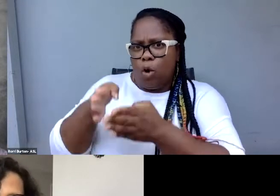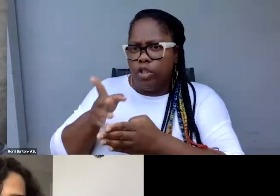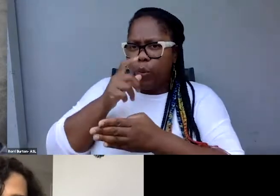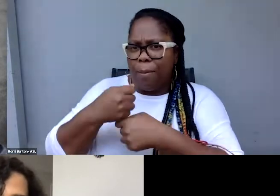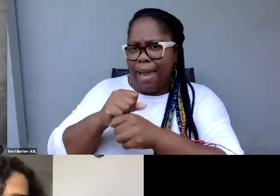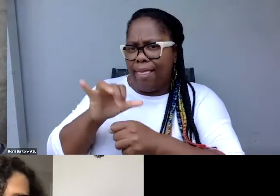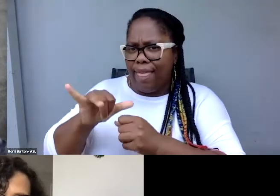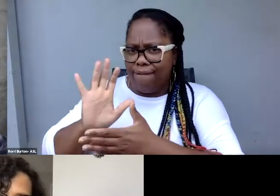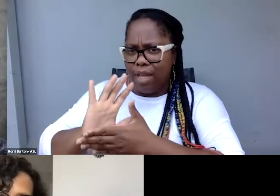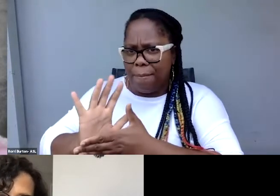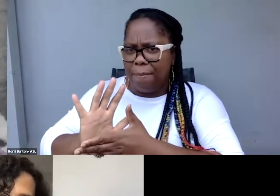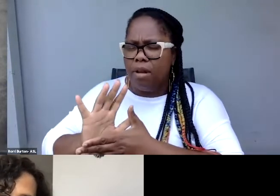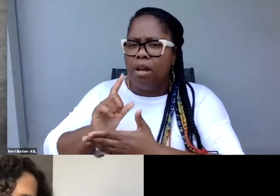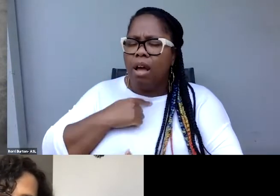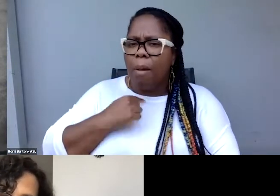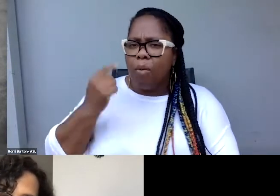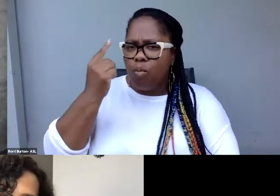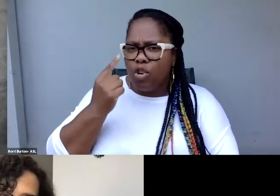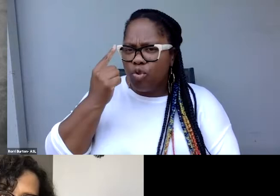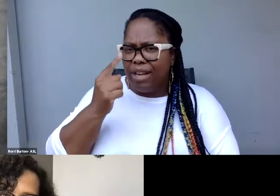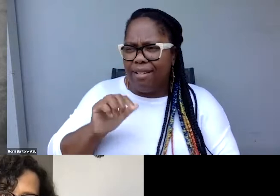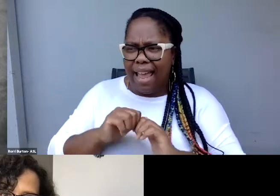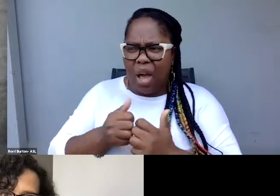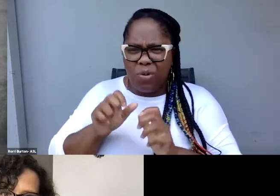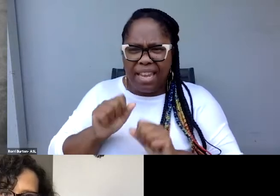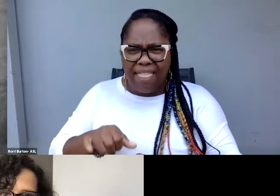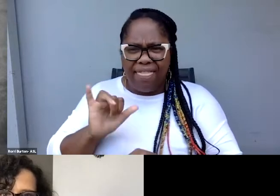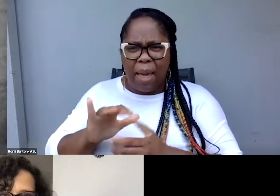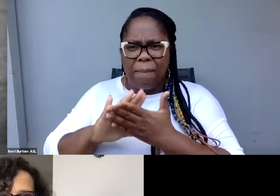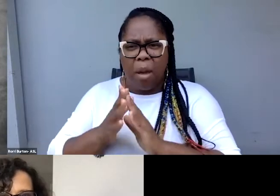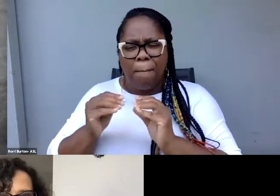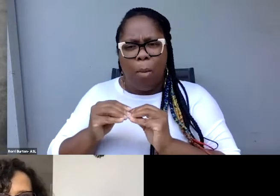thoughts about how that could be made more common. You know, what are the points